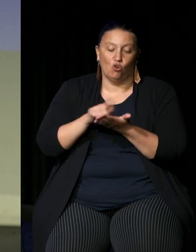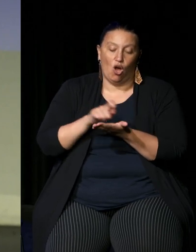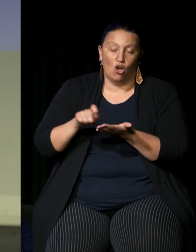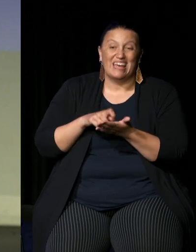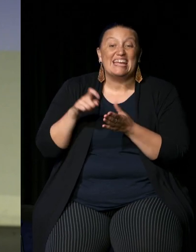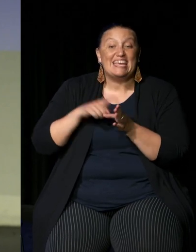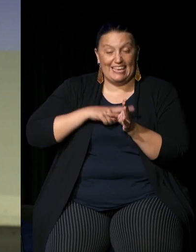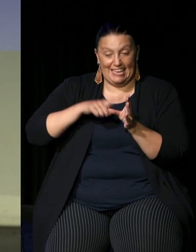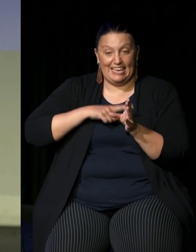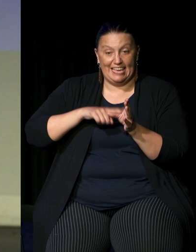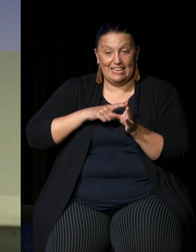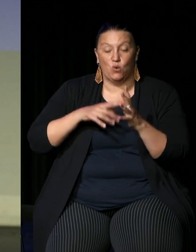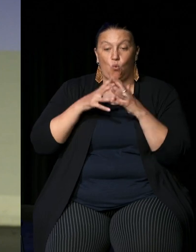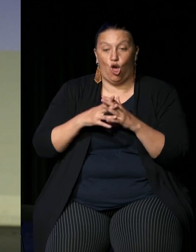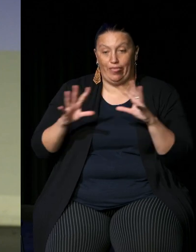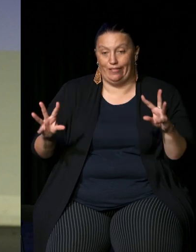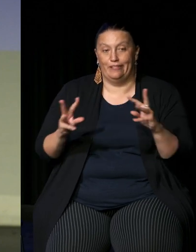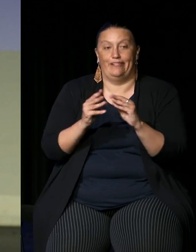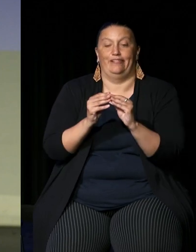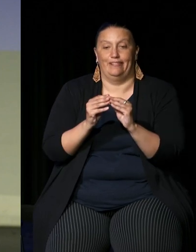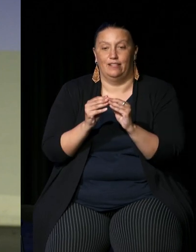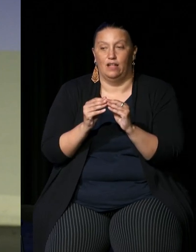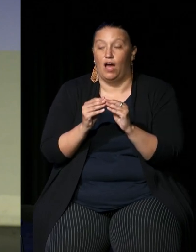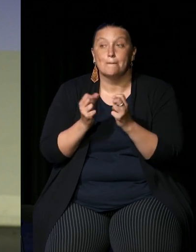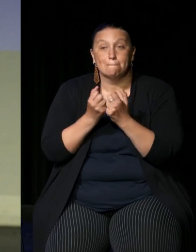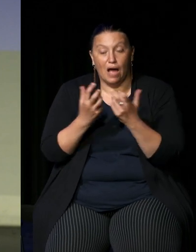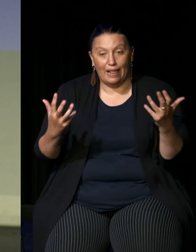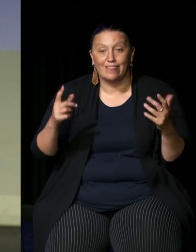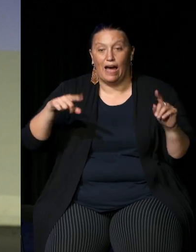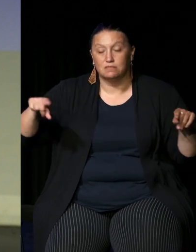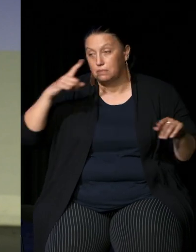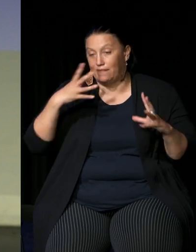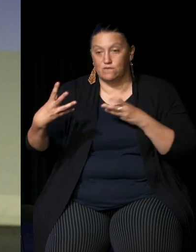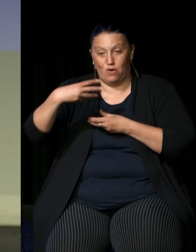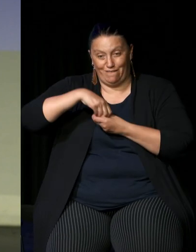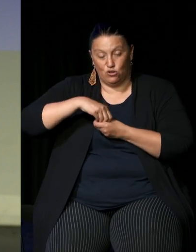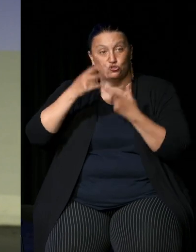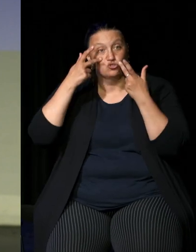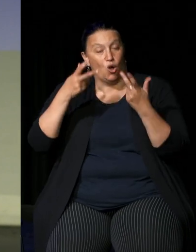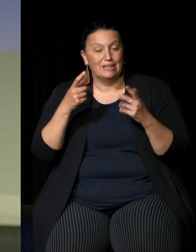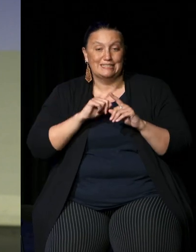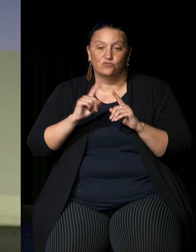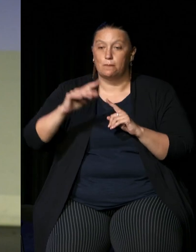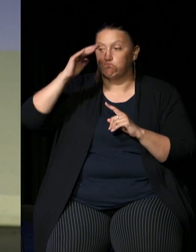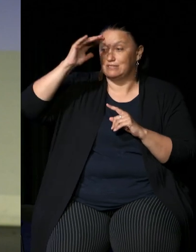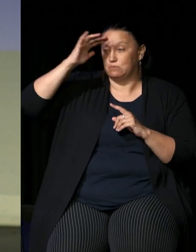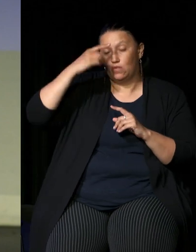process behind it, and they identified certain principles that the voice might have and the